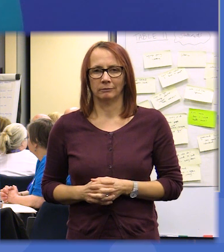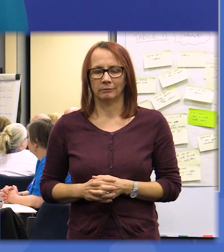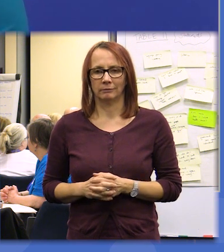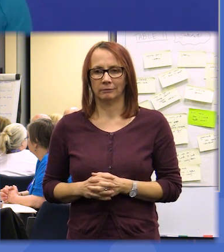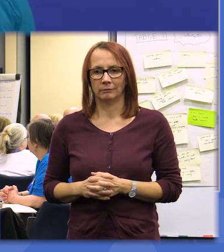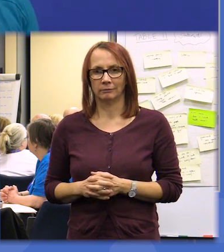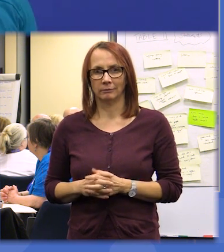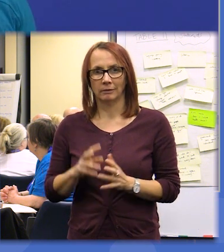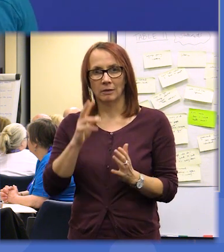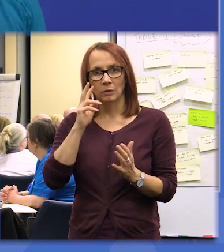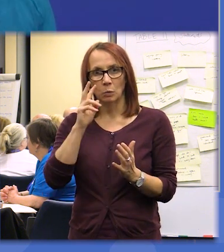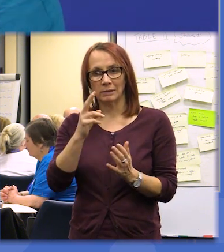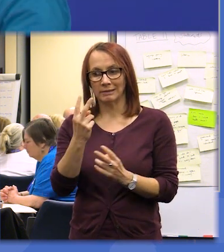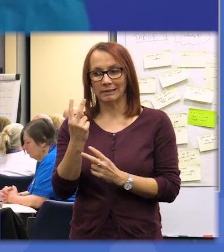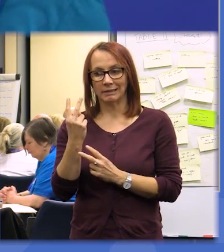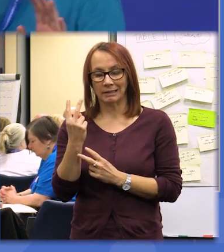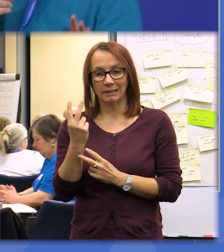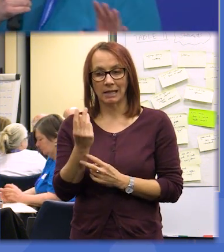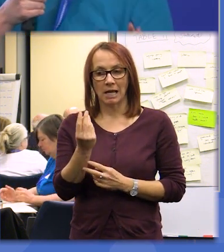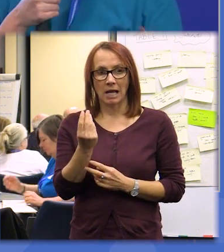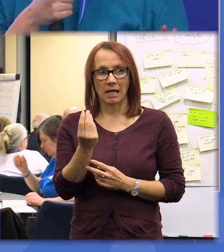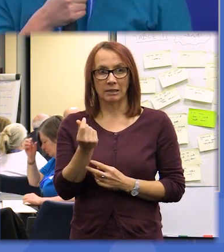that there may be some that certainly came out of your high priority list